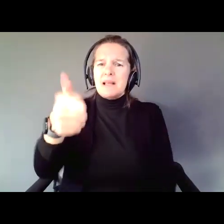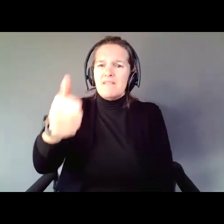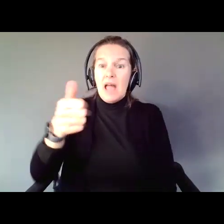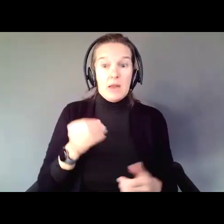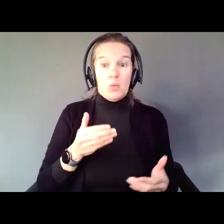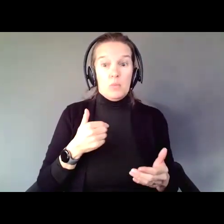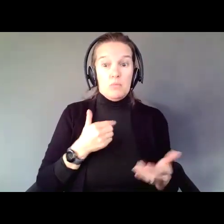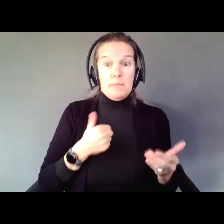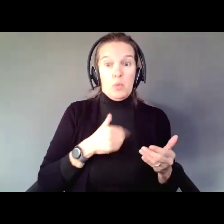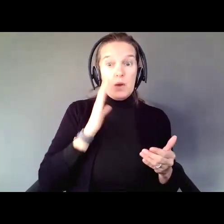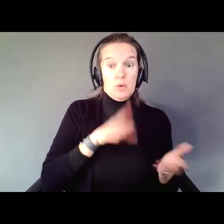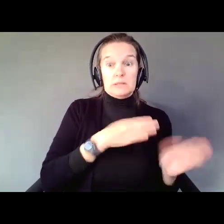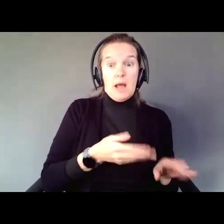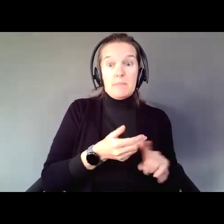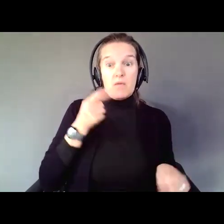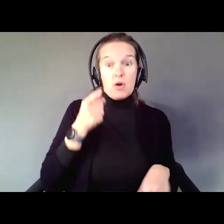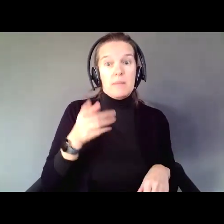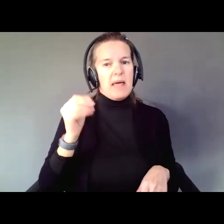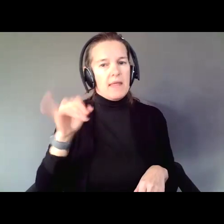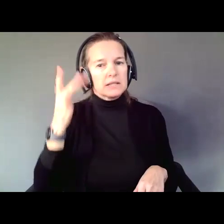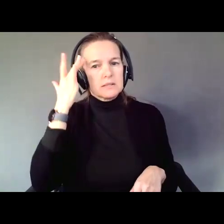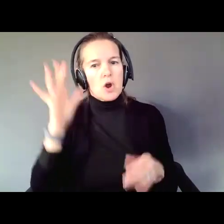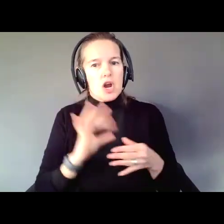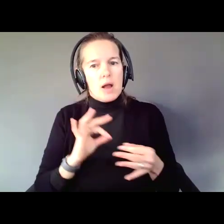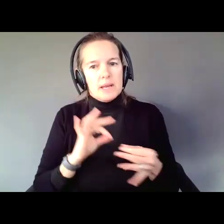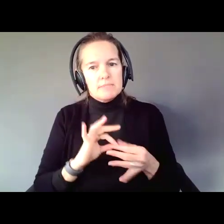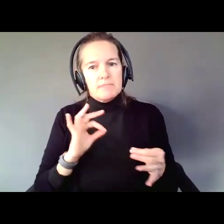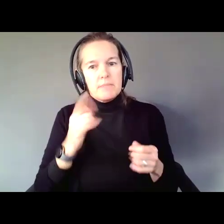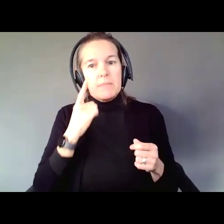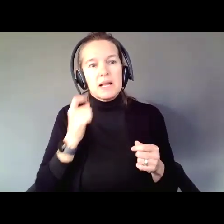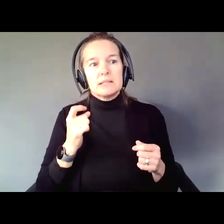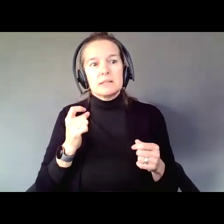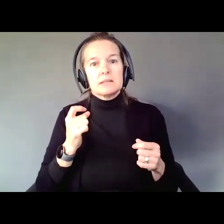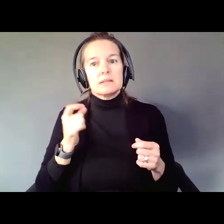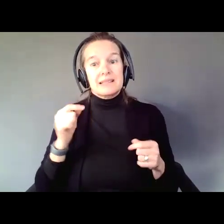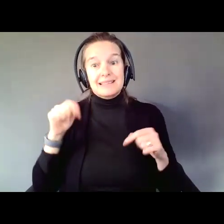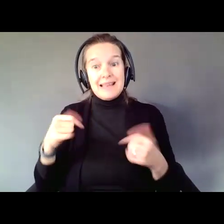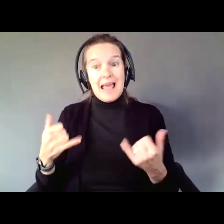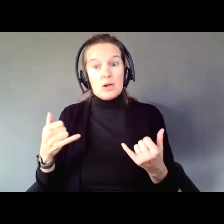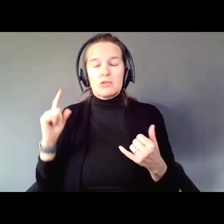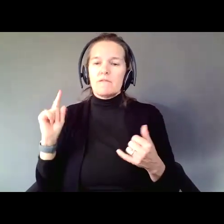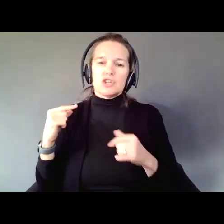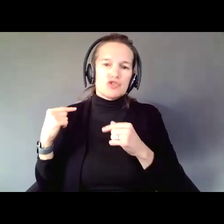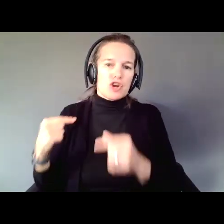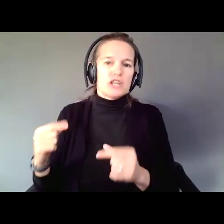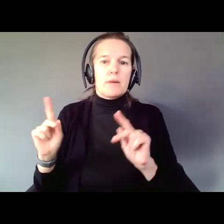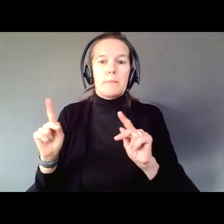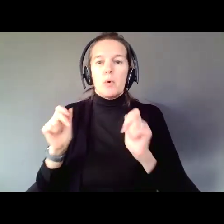Because this is the first generation of people with disabilities that is statistically likely to outlive